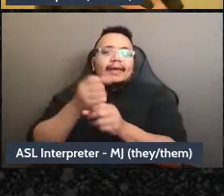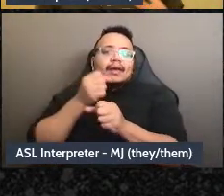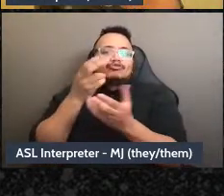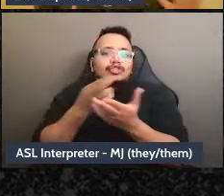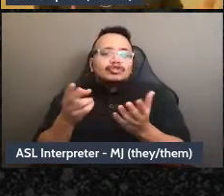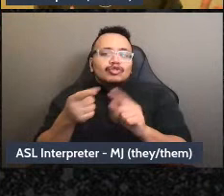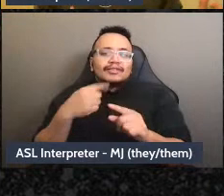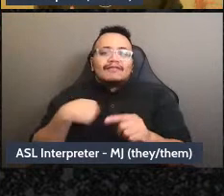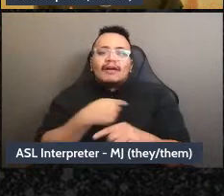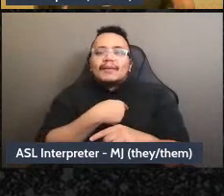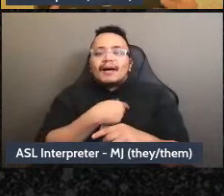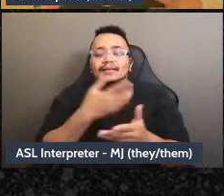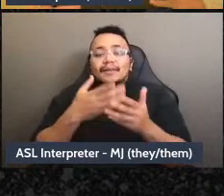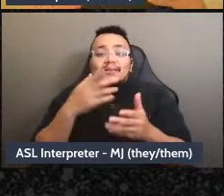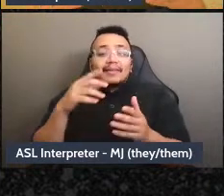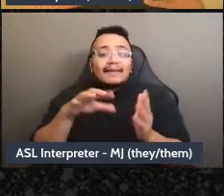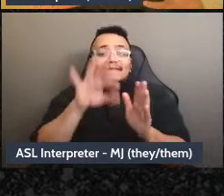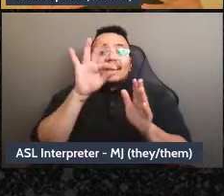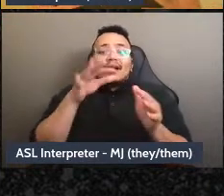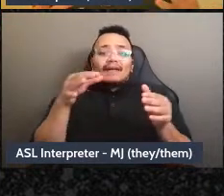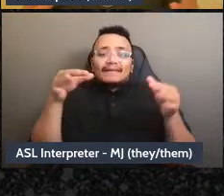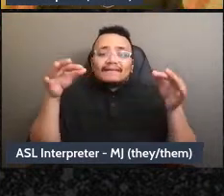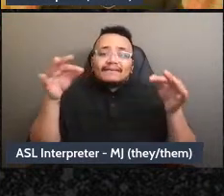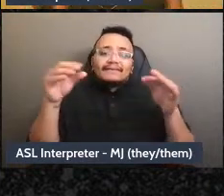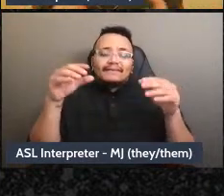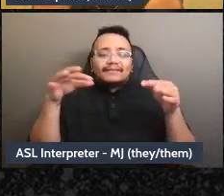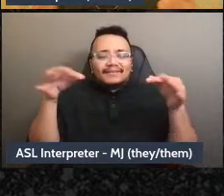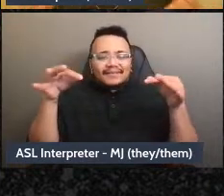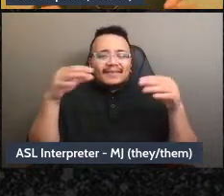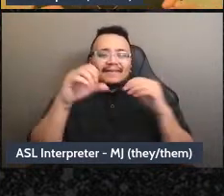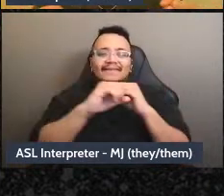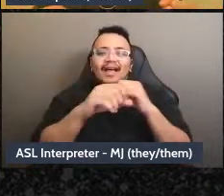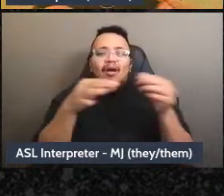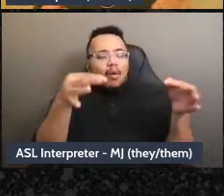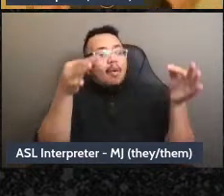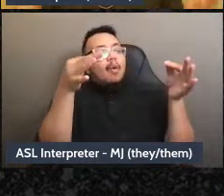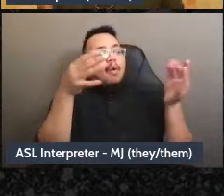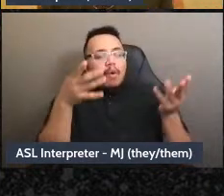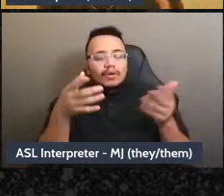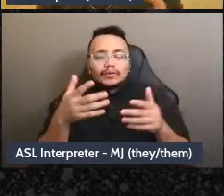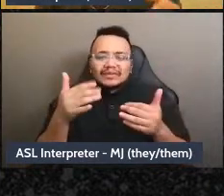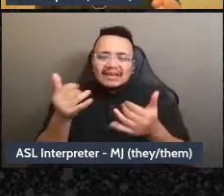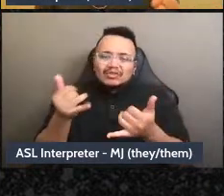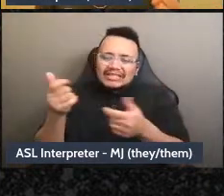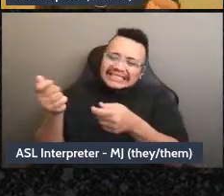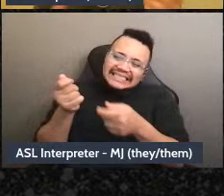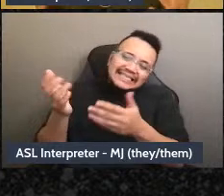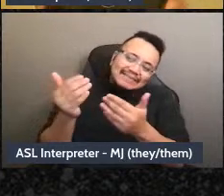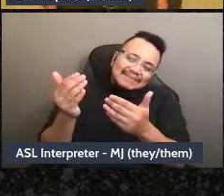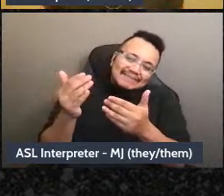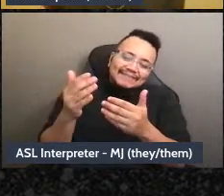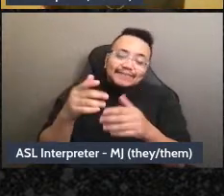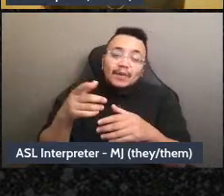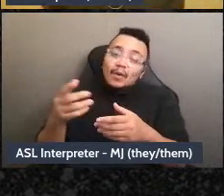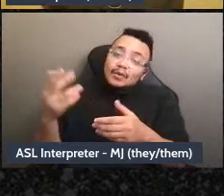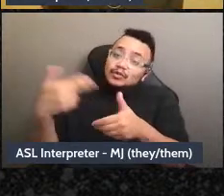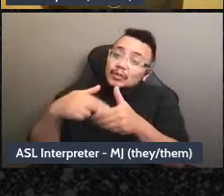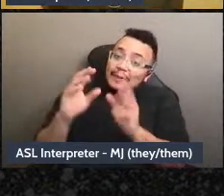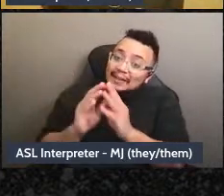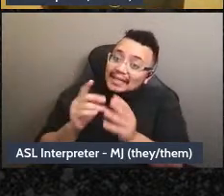or they read a flyer and they're-and that we are trying to bring them to the center we're trying like “oh would you come to a meeting,” “oh would you like to come to a training,”